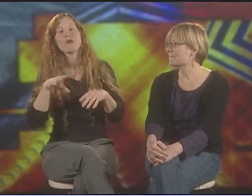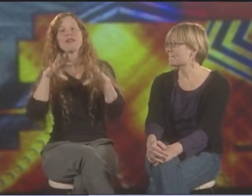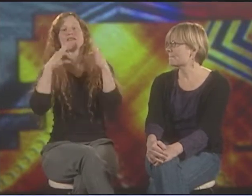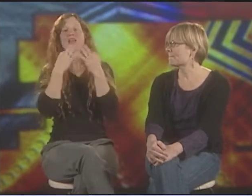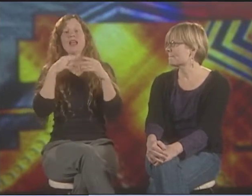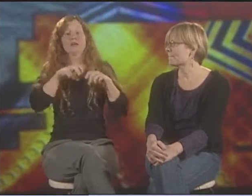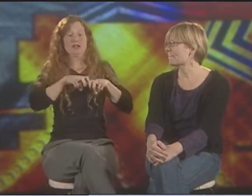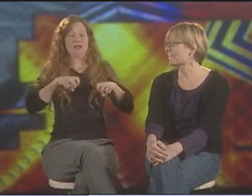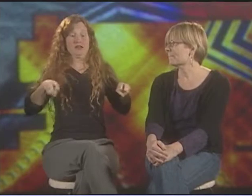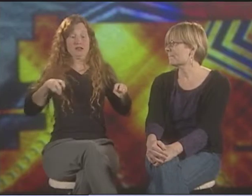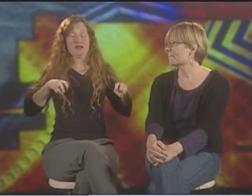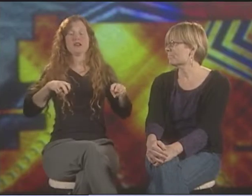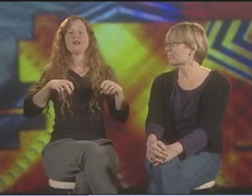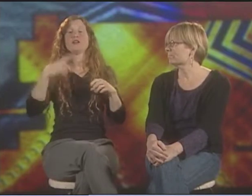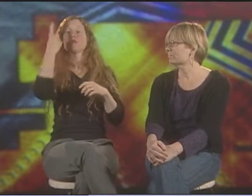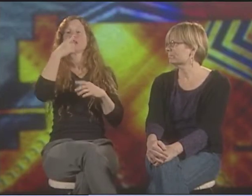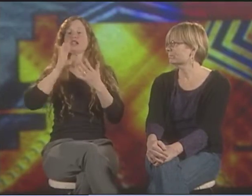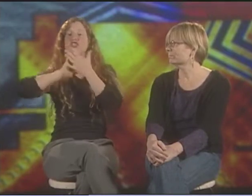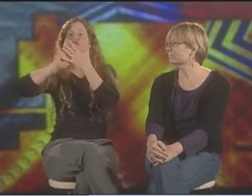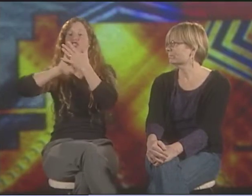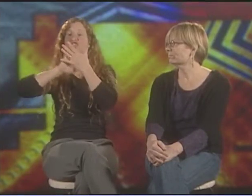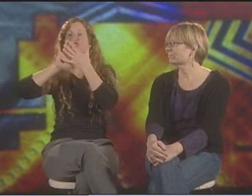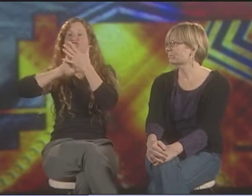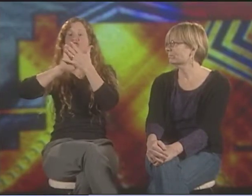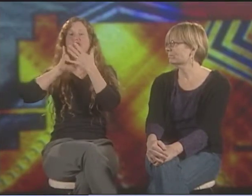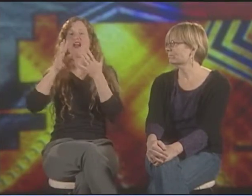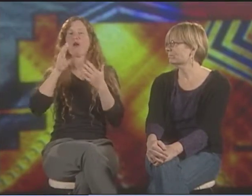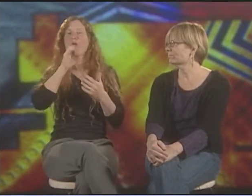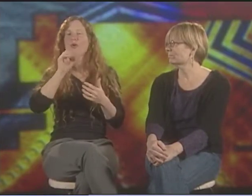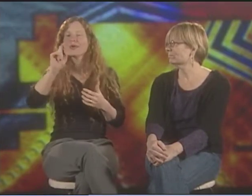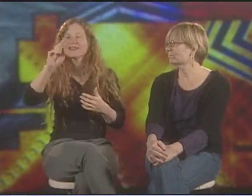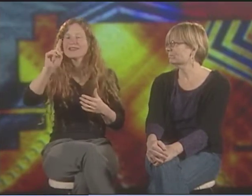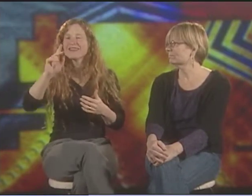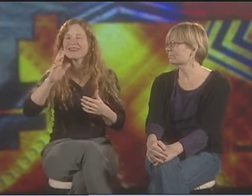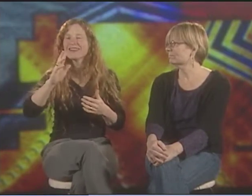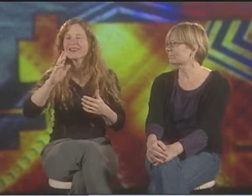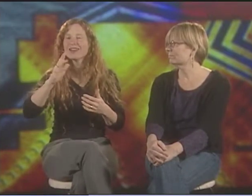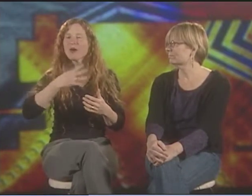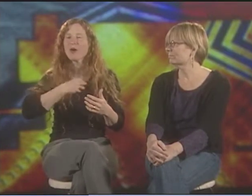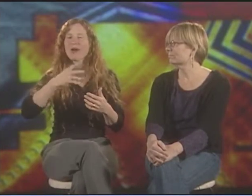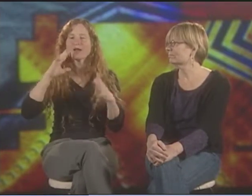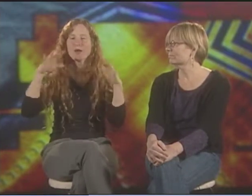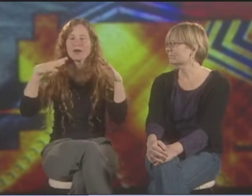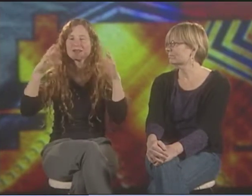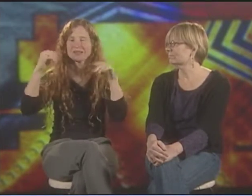IT'S GOT THE DEAF GIRL UNDERNEATH A TABLE LIKE A DOG. THE FAMILY MEMBERS ARE SITTING ON A COUCH, AND THEIR MOUTHS ARE BLANKED OUT